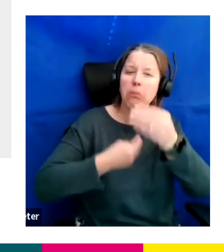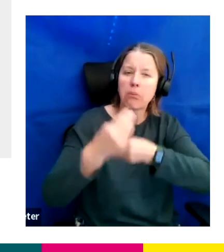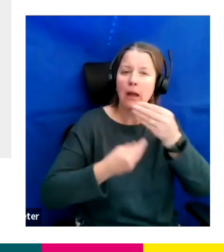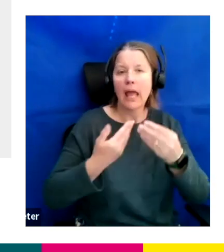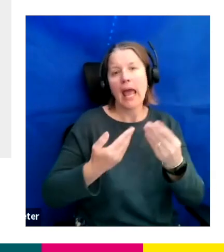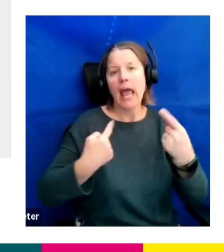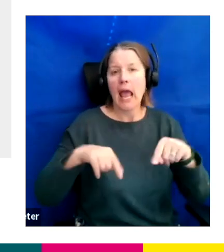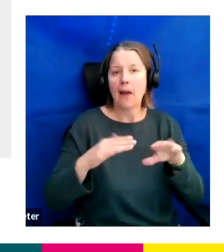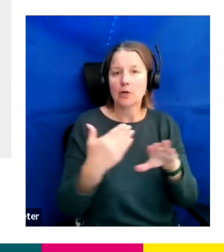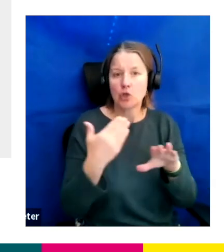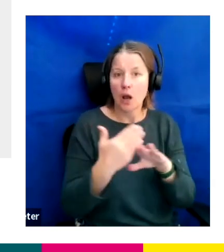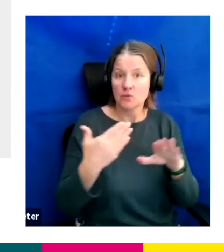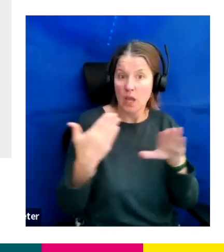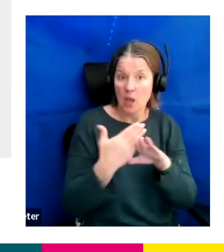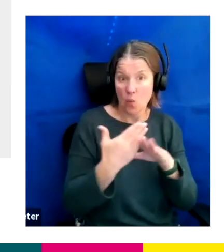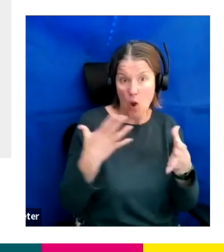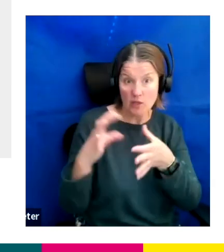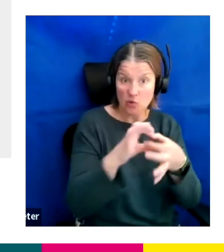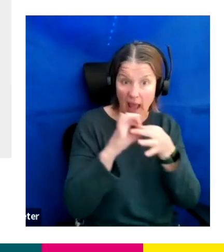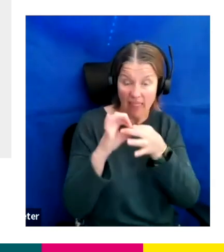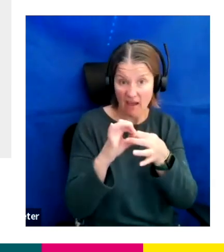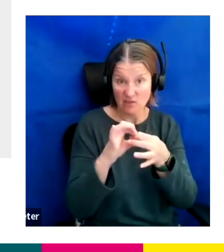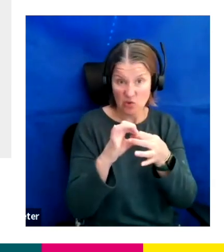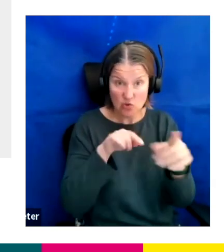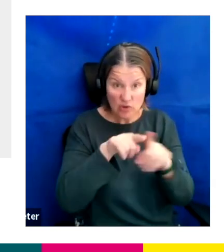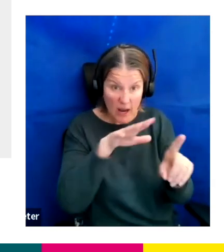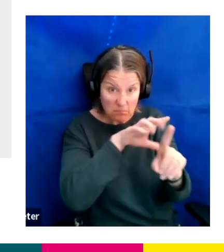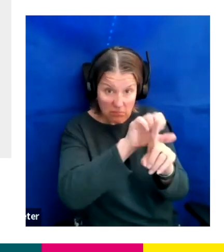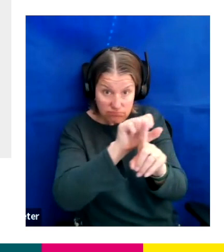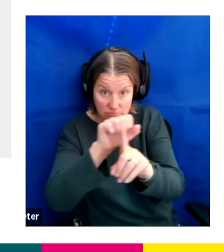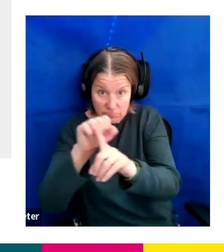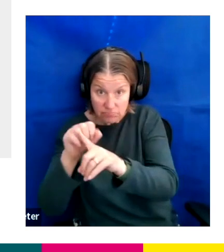to source new talent really and bring them into our shows. And we're both here today.